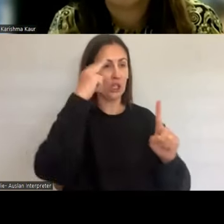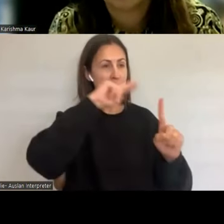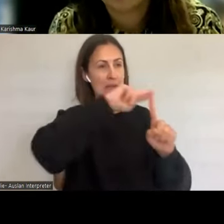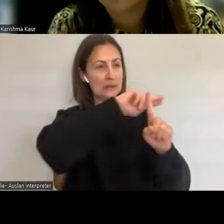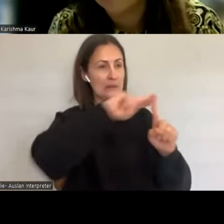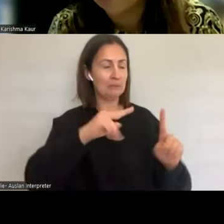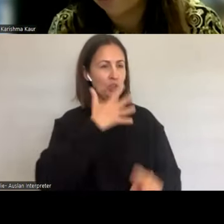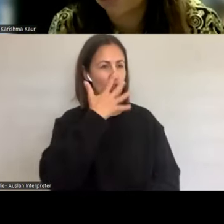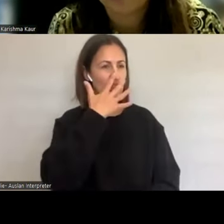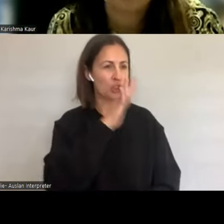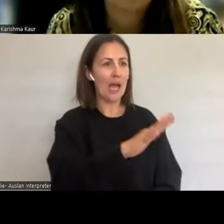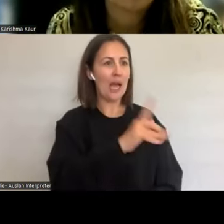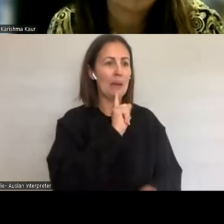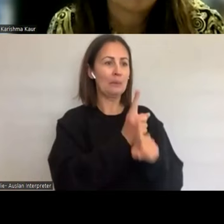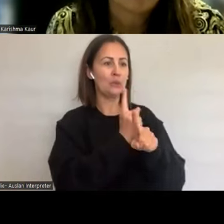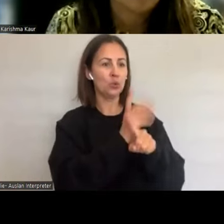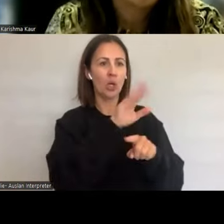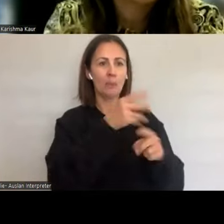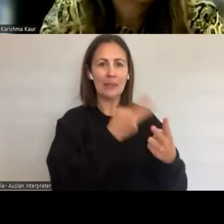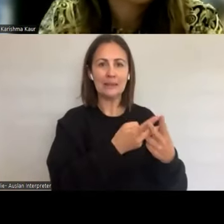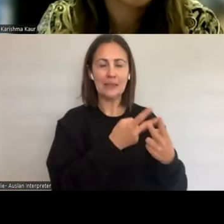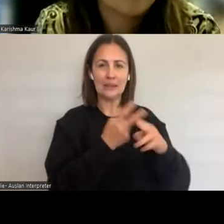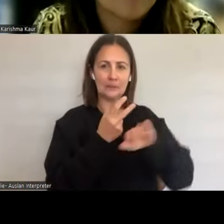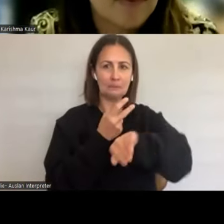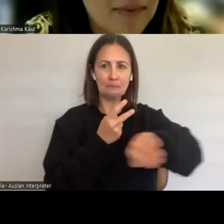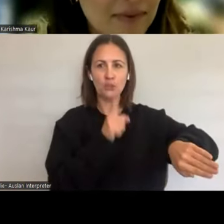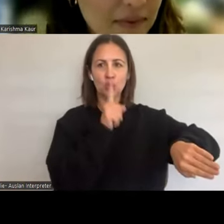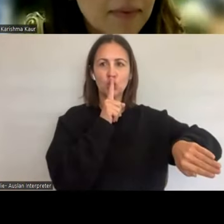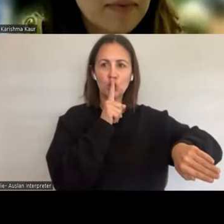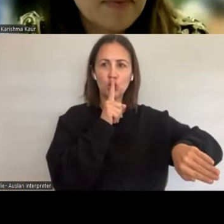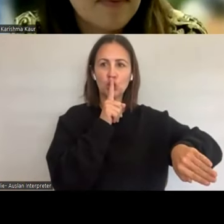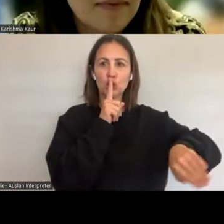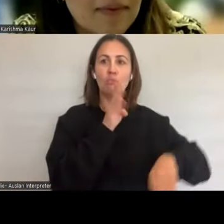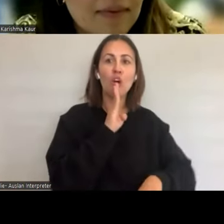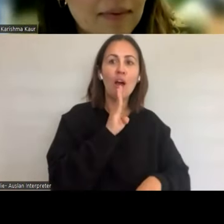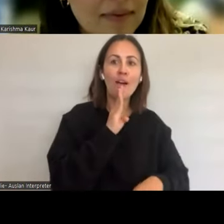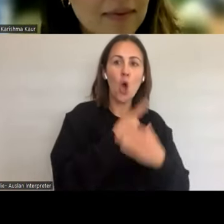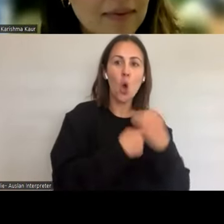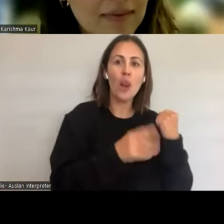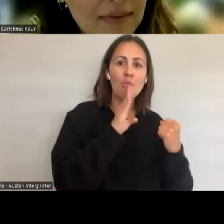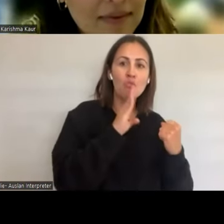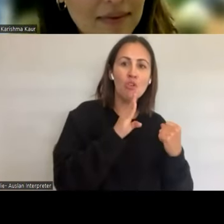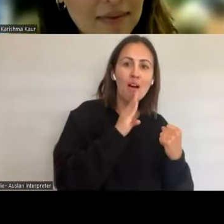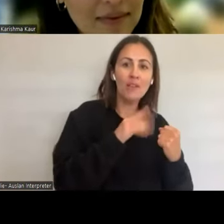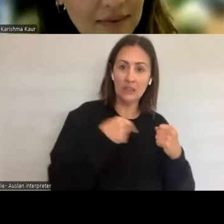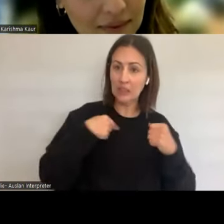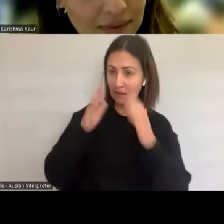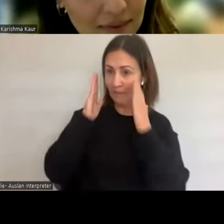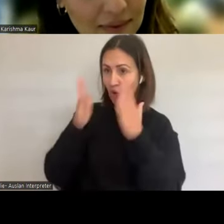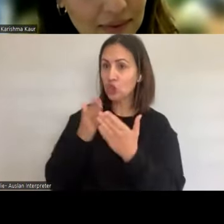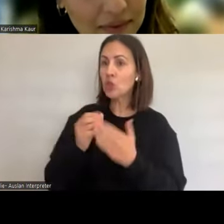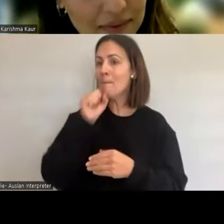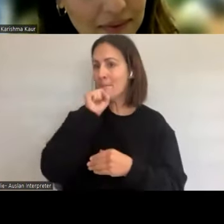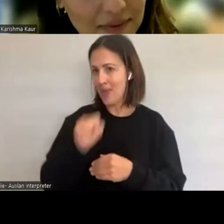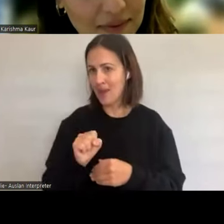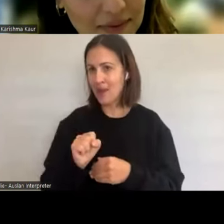Negative stereotypes that have primarily focused on men's men's pleasure moving through the fiftys